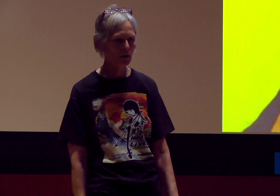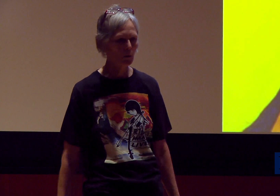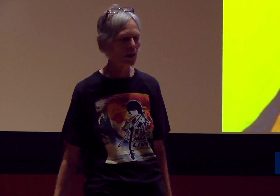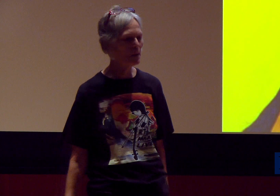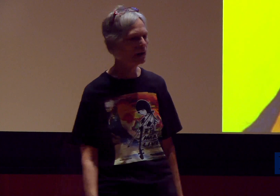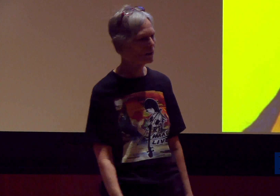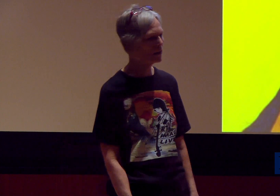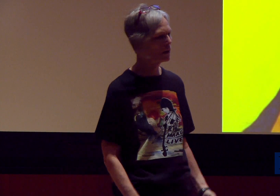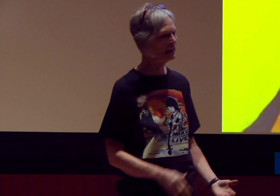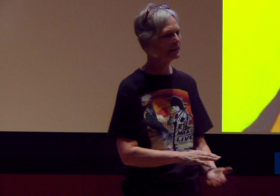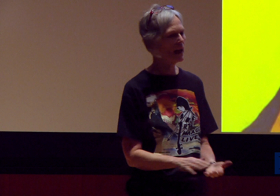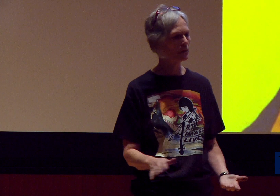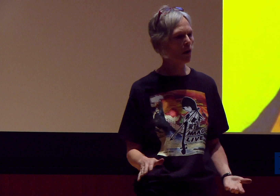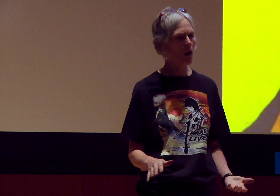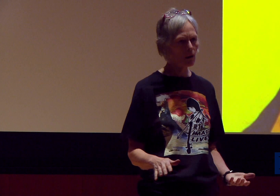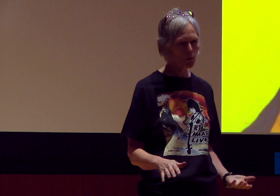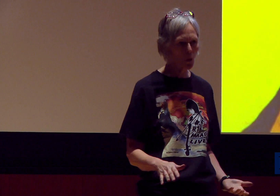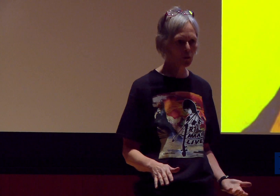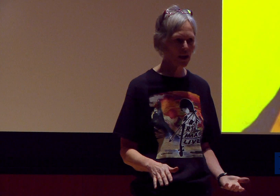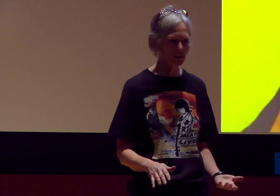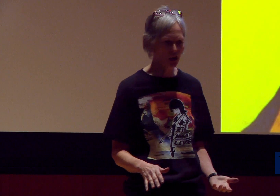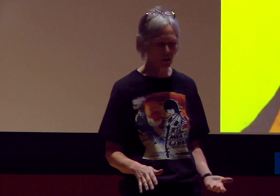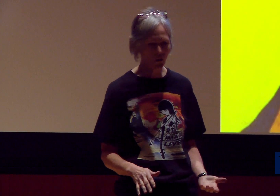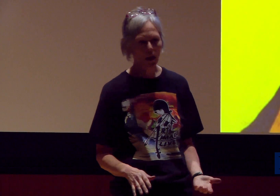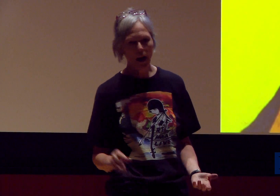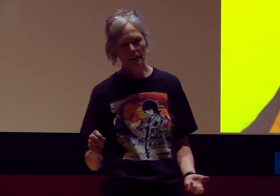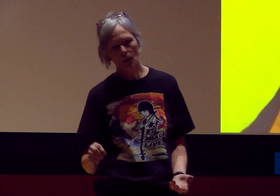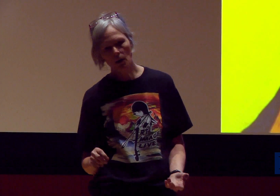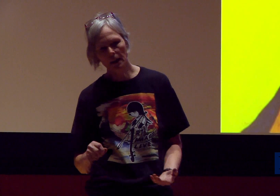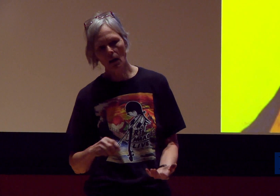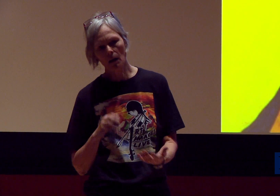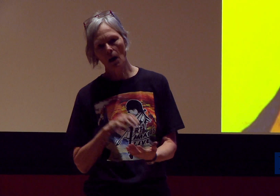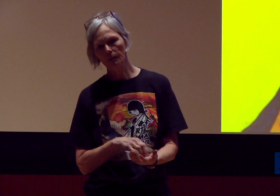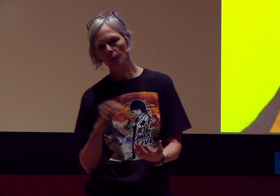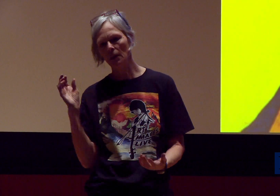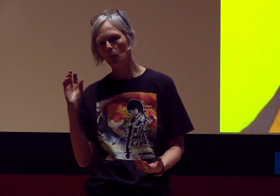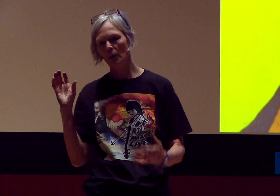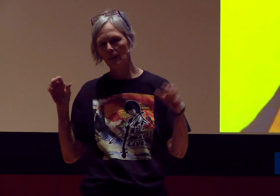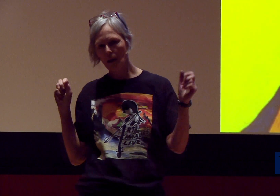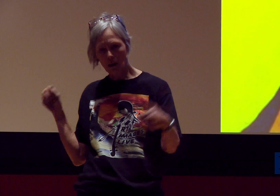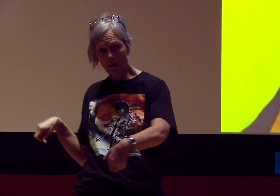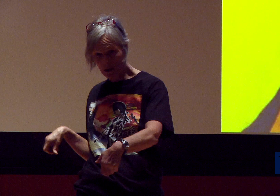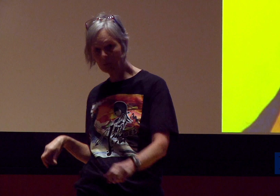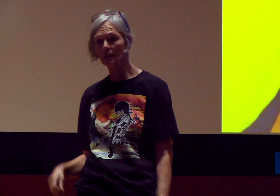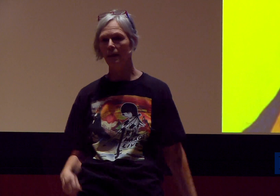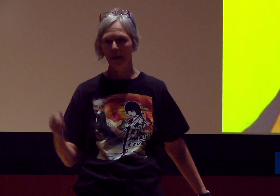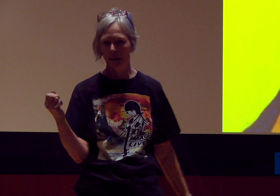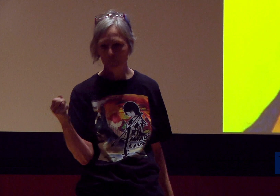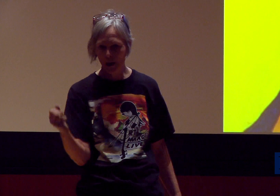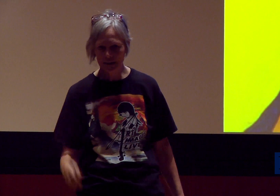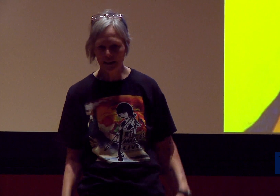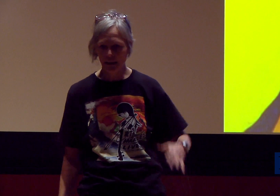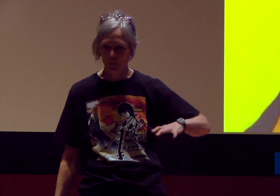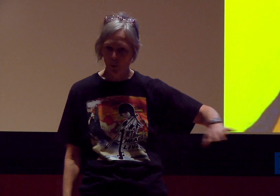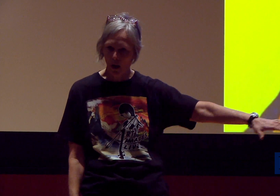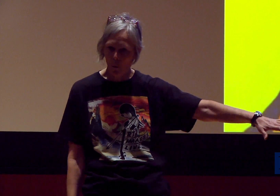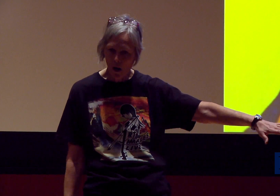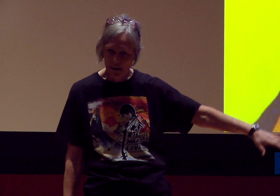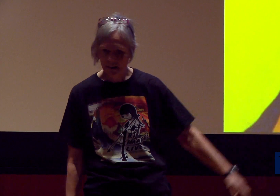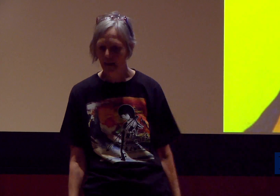When I’m out there, I didn’t have a car for over ten years. I did all the art on foot with a cart, and bus, and when I walked.